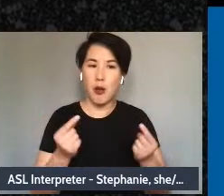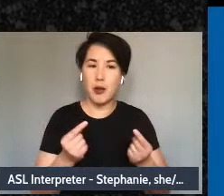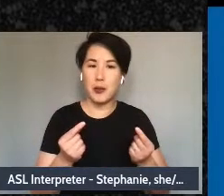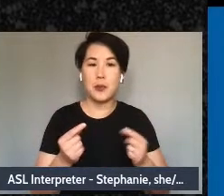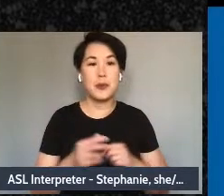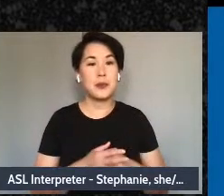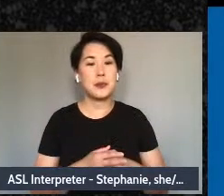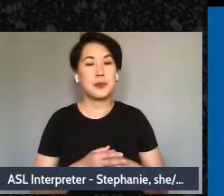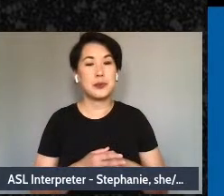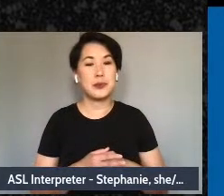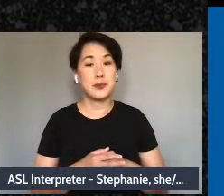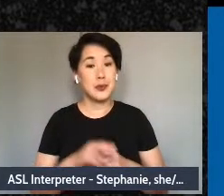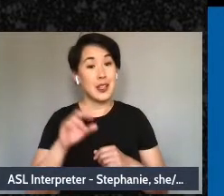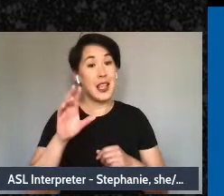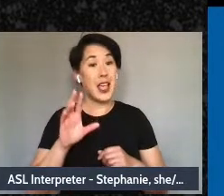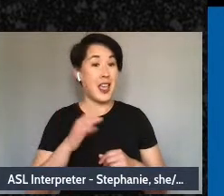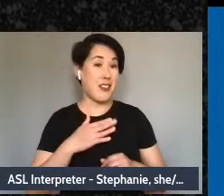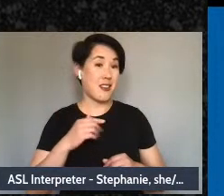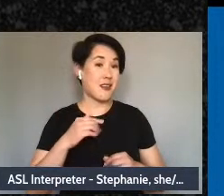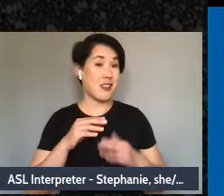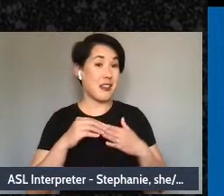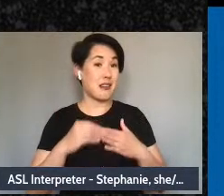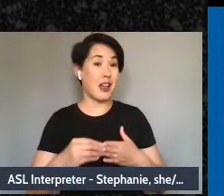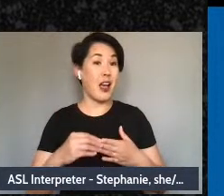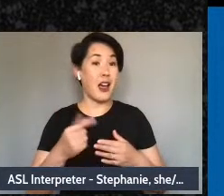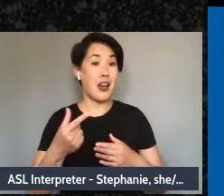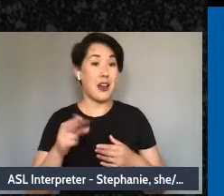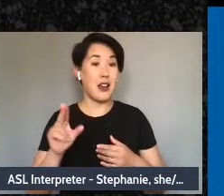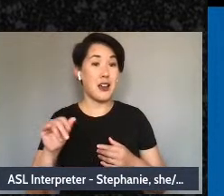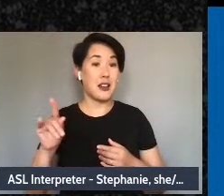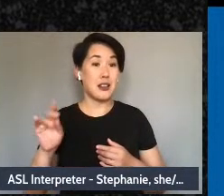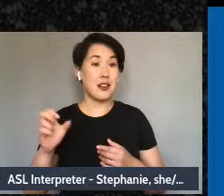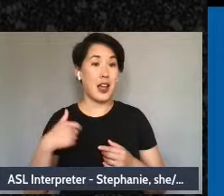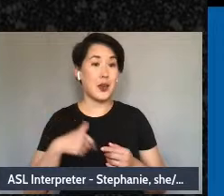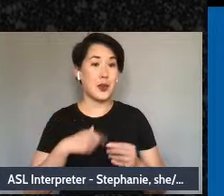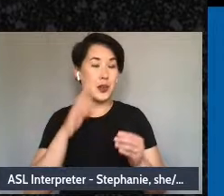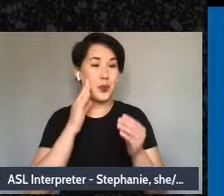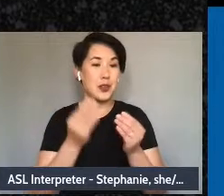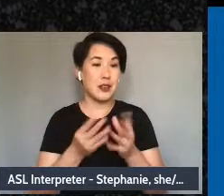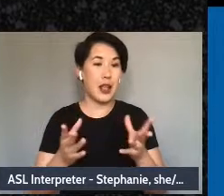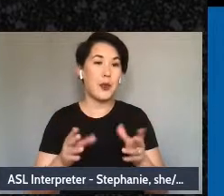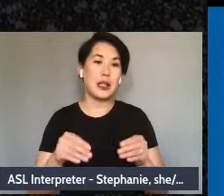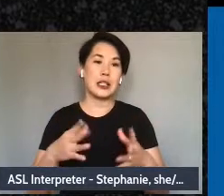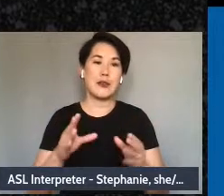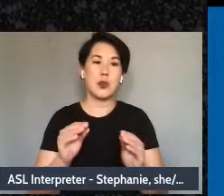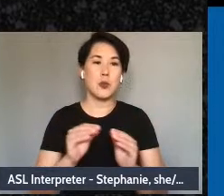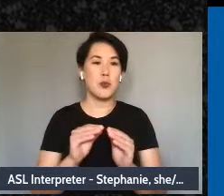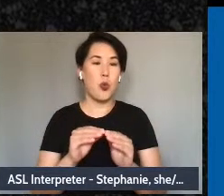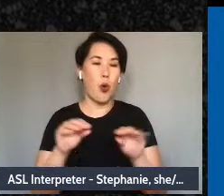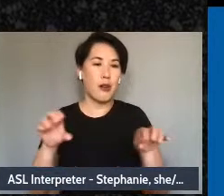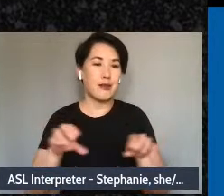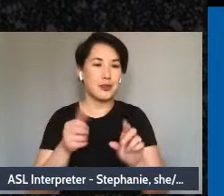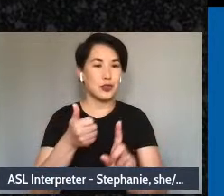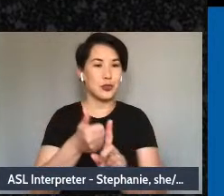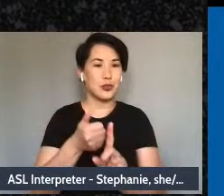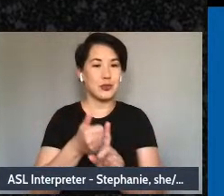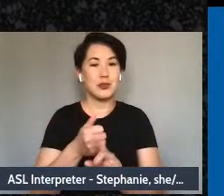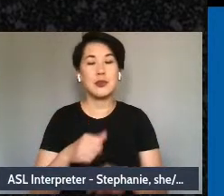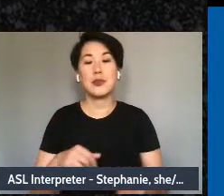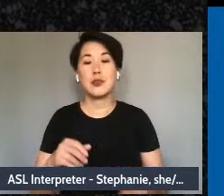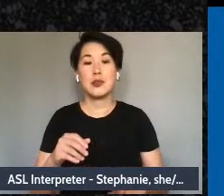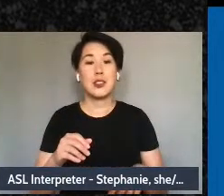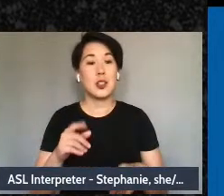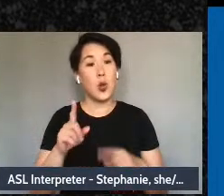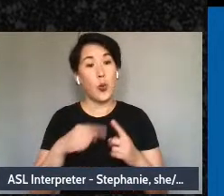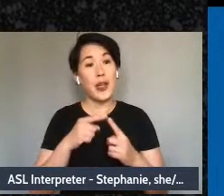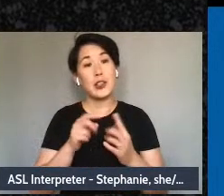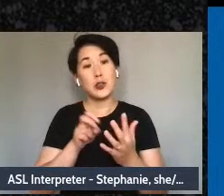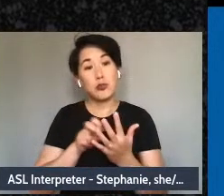can give folks more agency when moving through not just our well-timed but when we need help